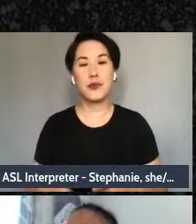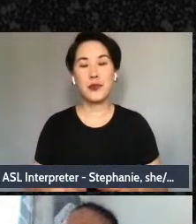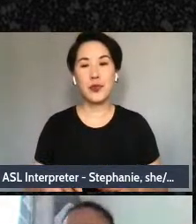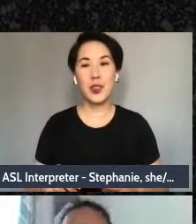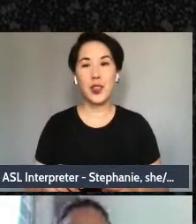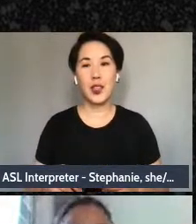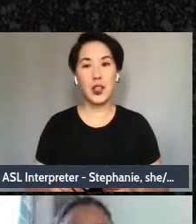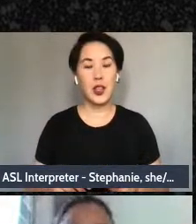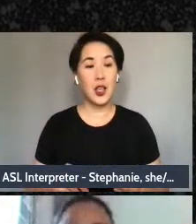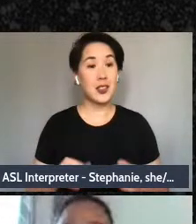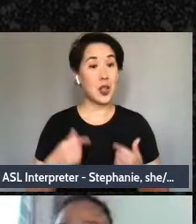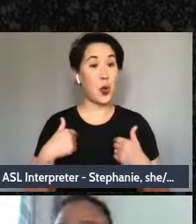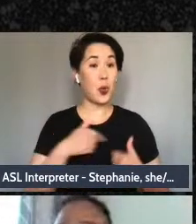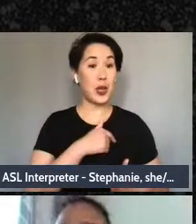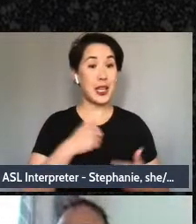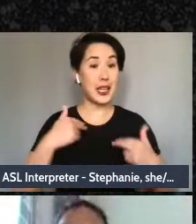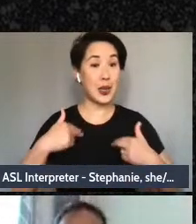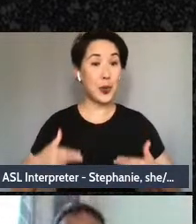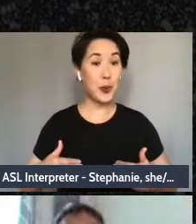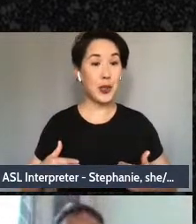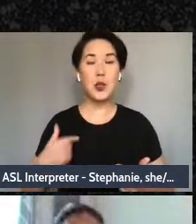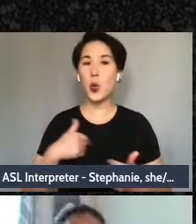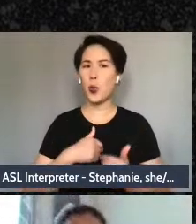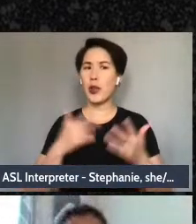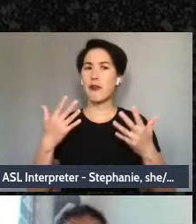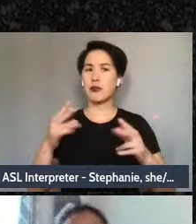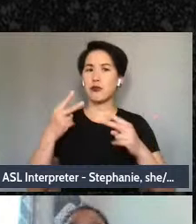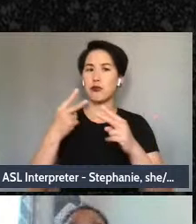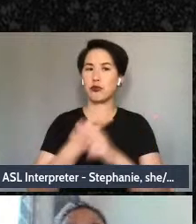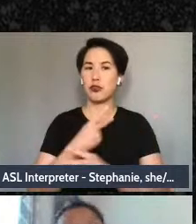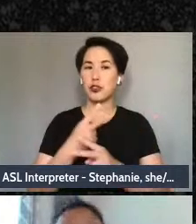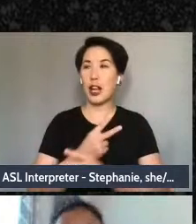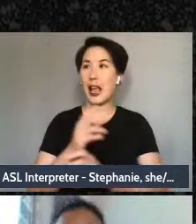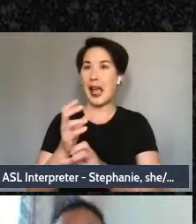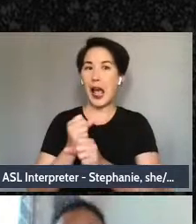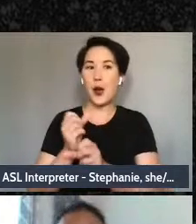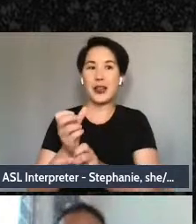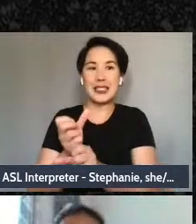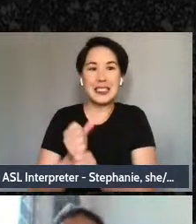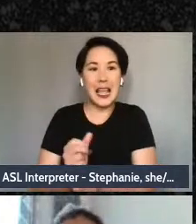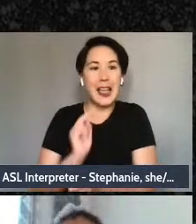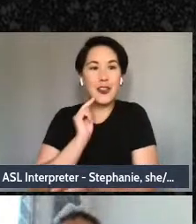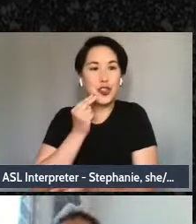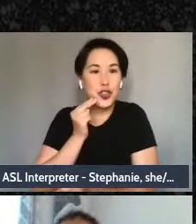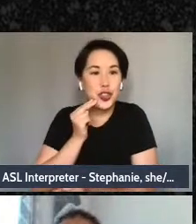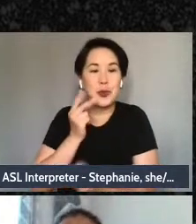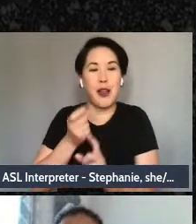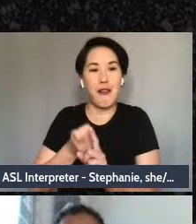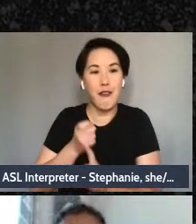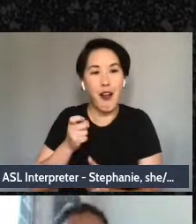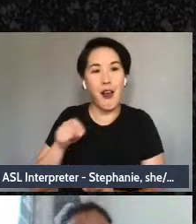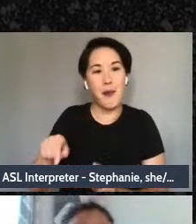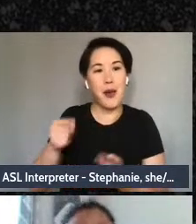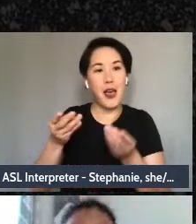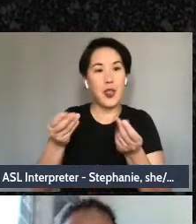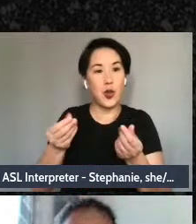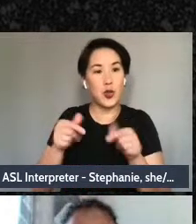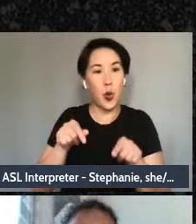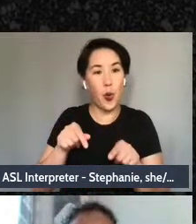us humans have figured out how to get nourishment from the soil in the form of the plants. and the